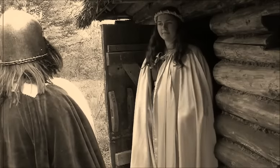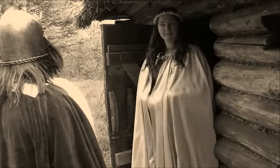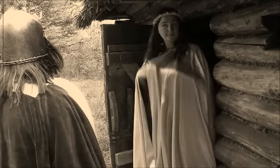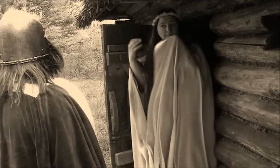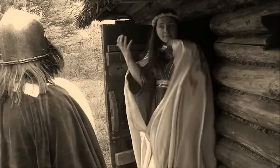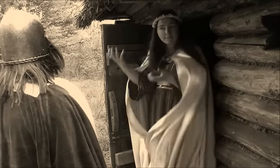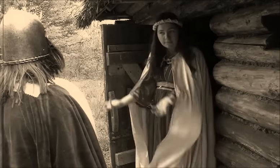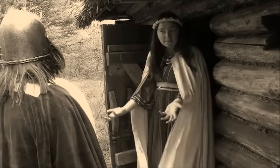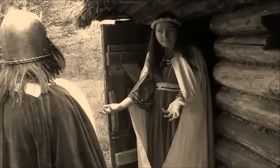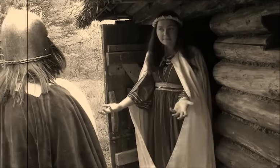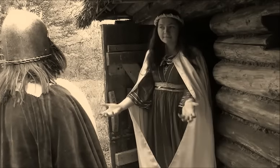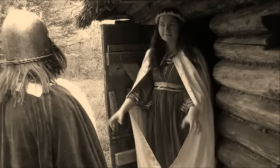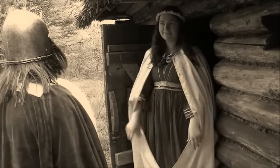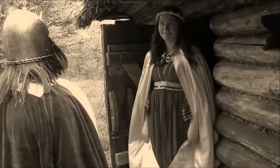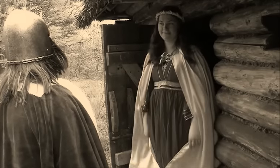And who are you?